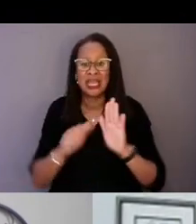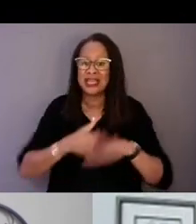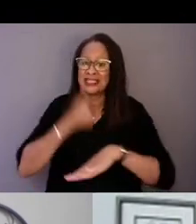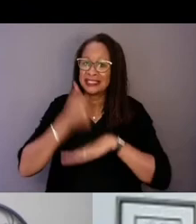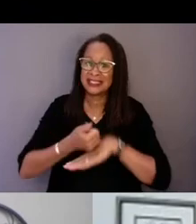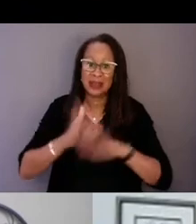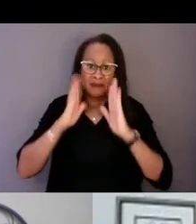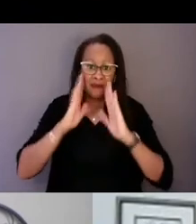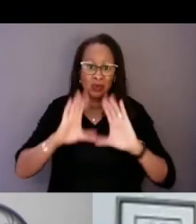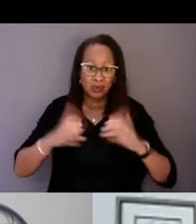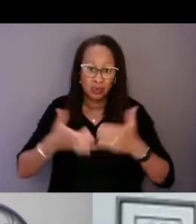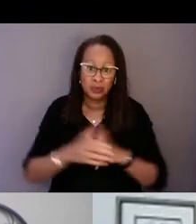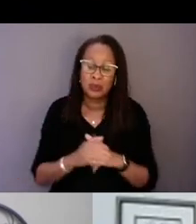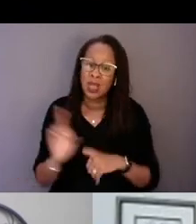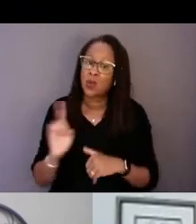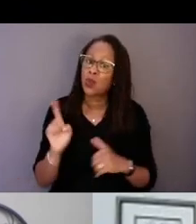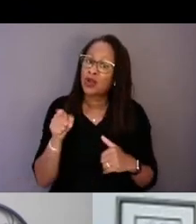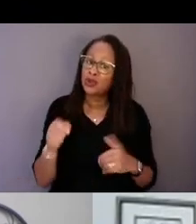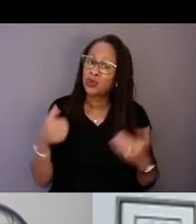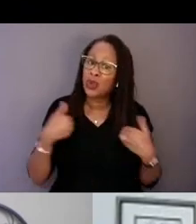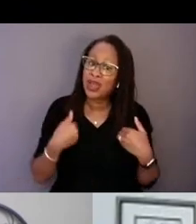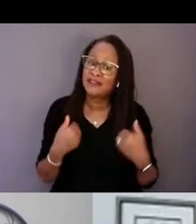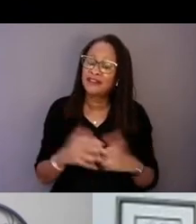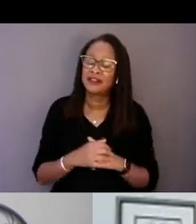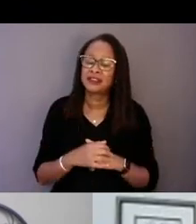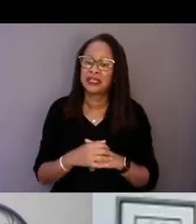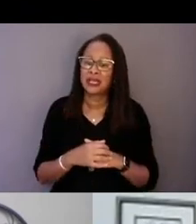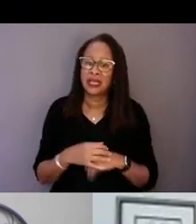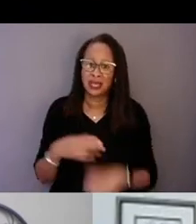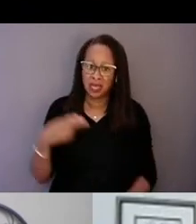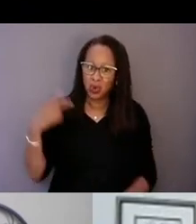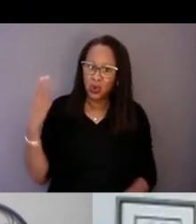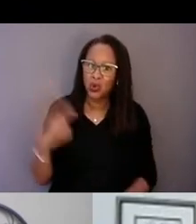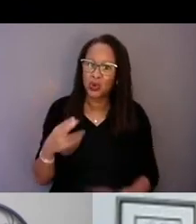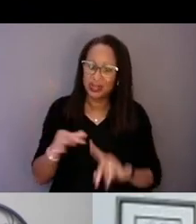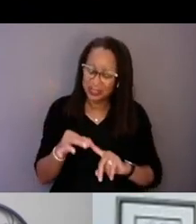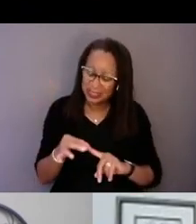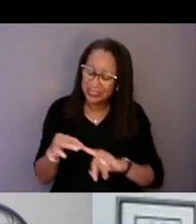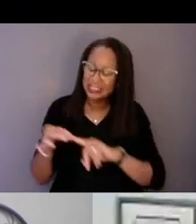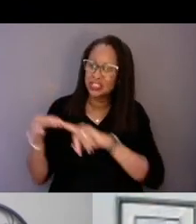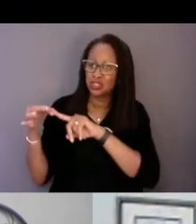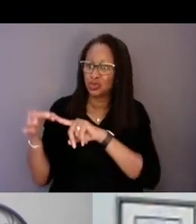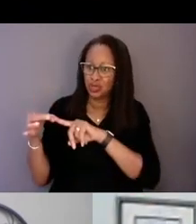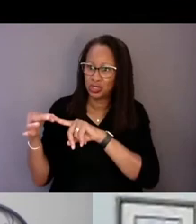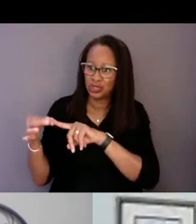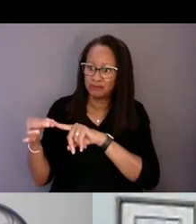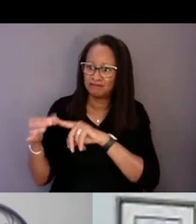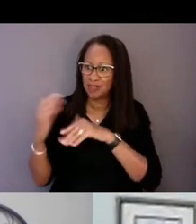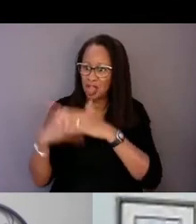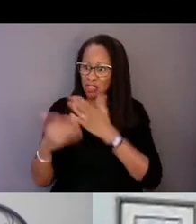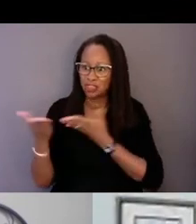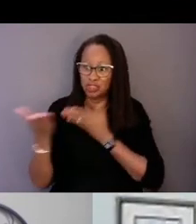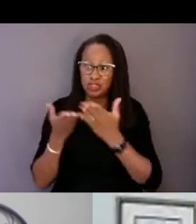where you have these historically excluded and underserved groups